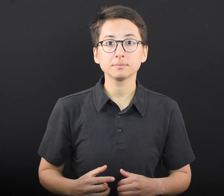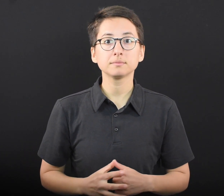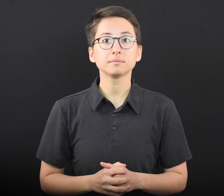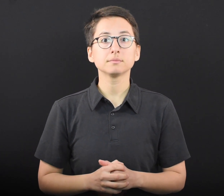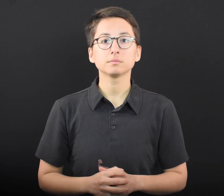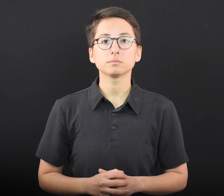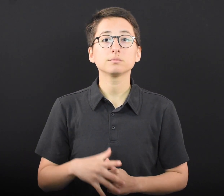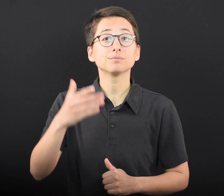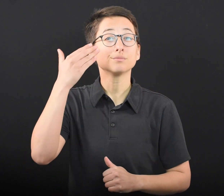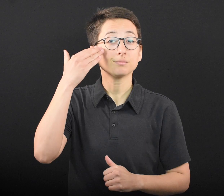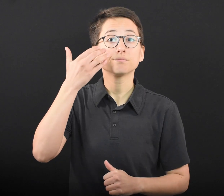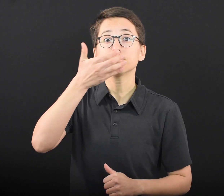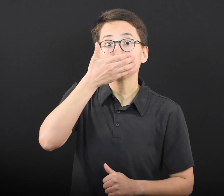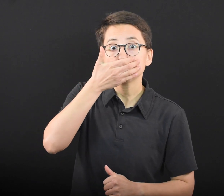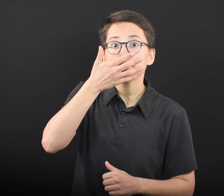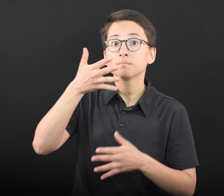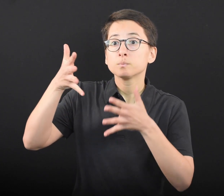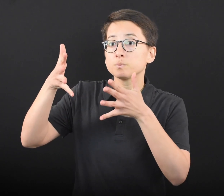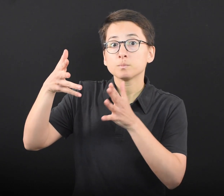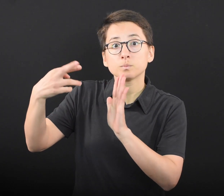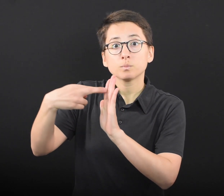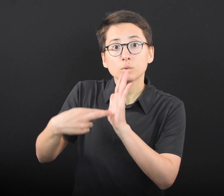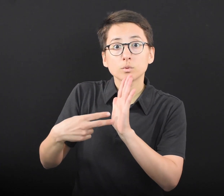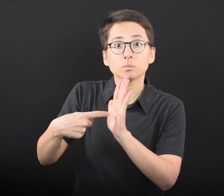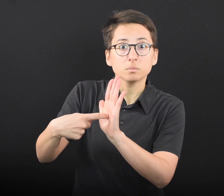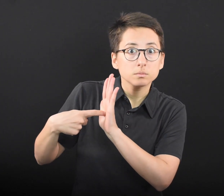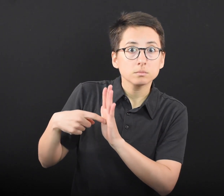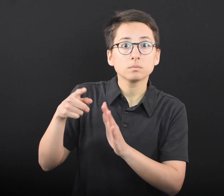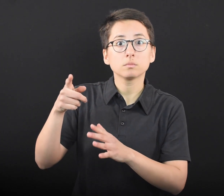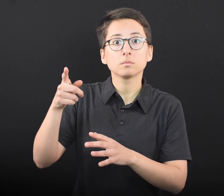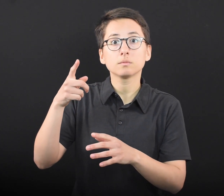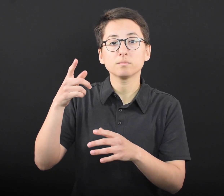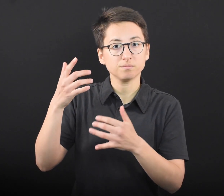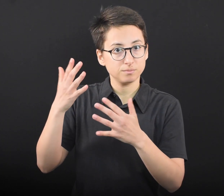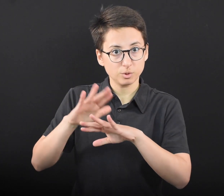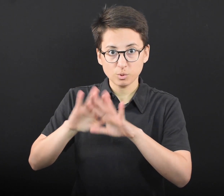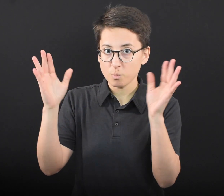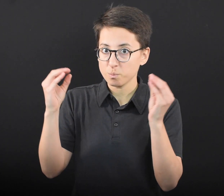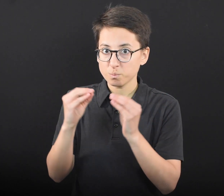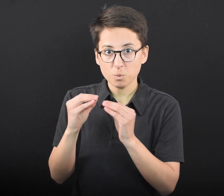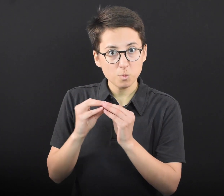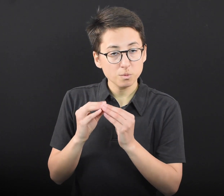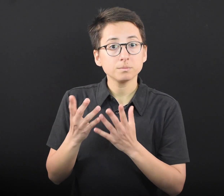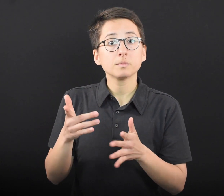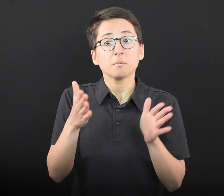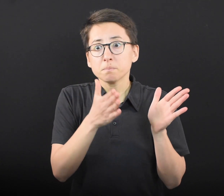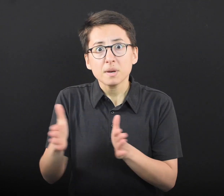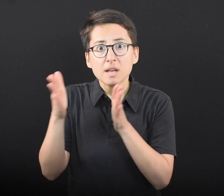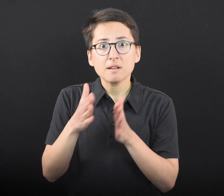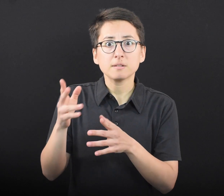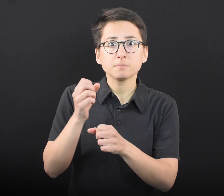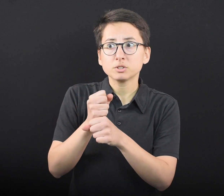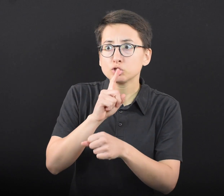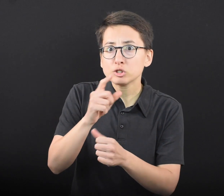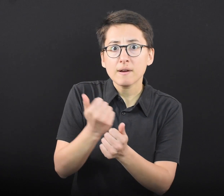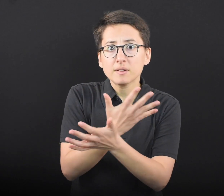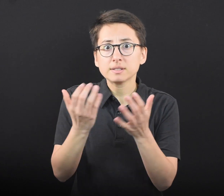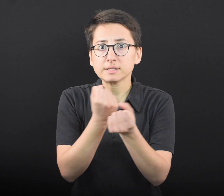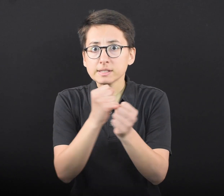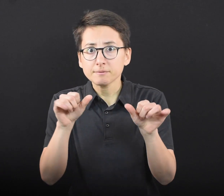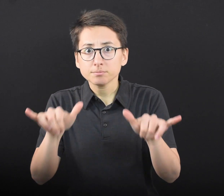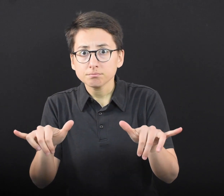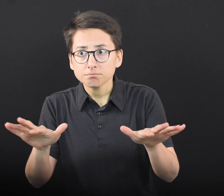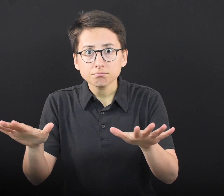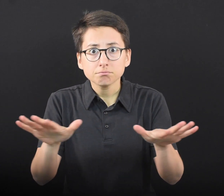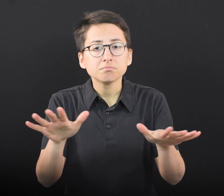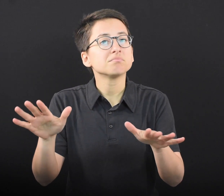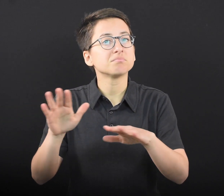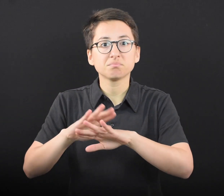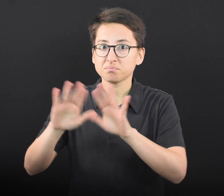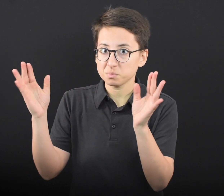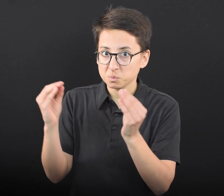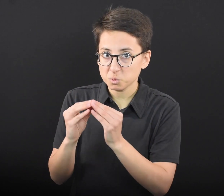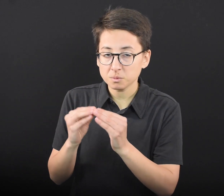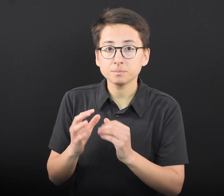• The remaining face covering requirement and the requirement for preparedness plans will end. Work